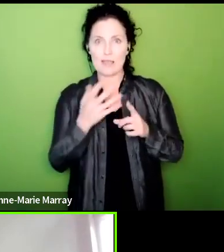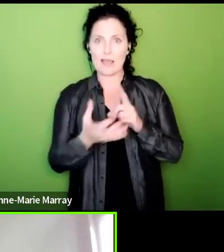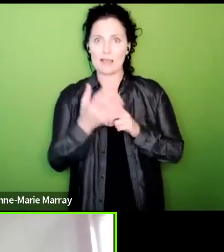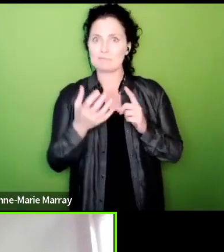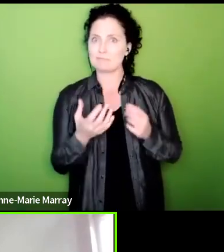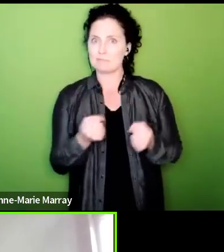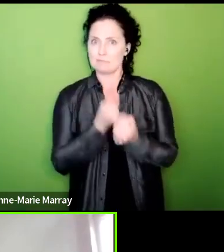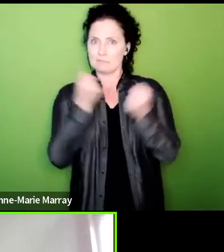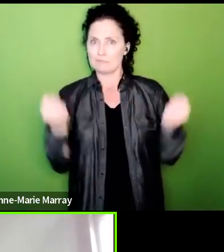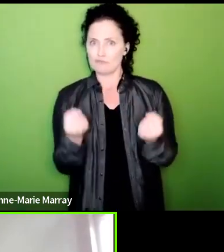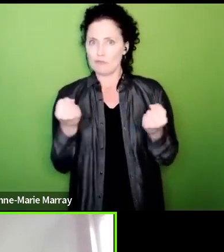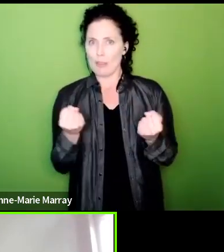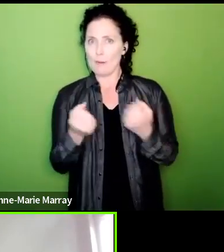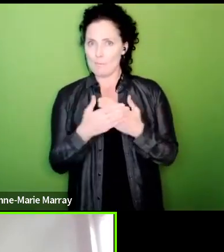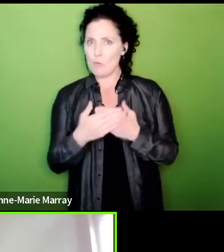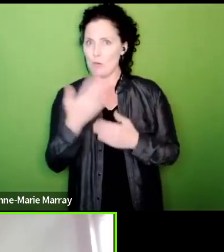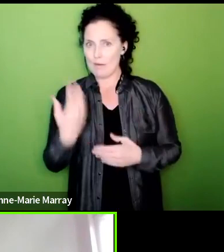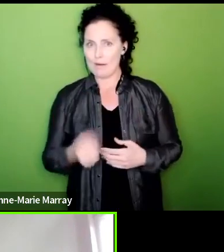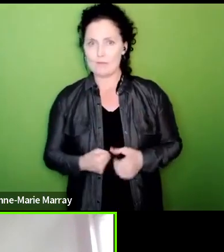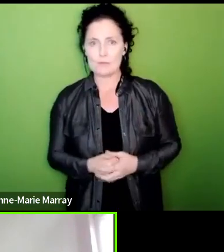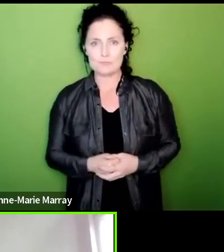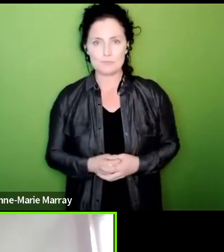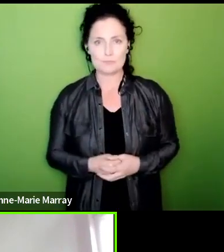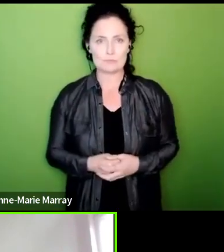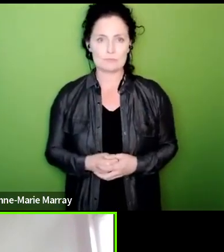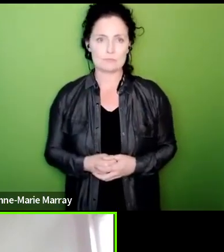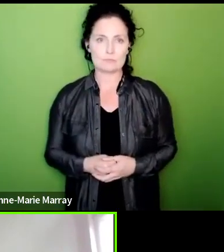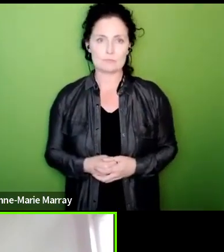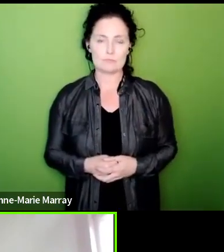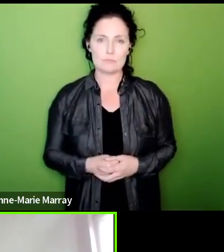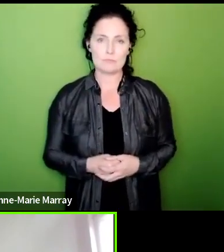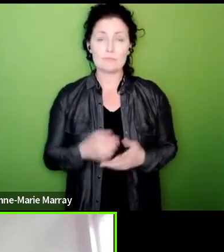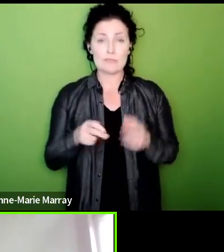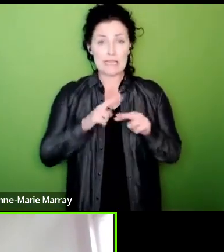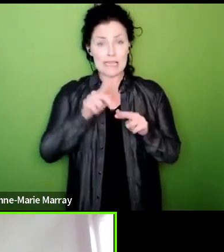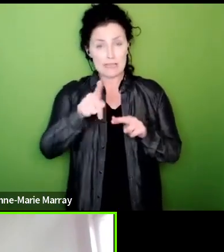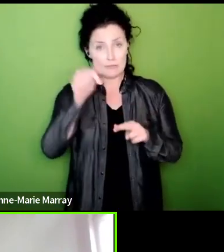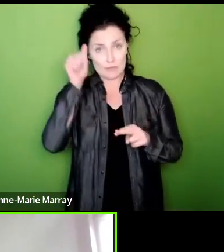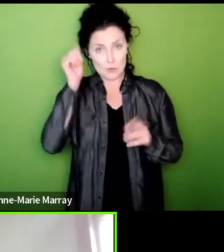support you to ensure that you can sustain this action and if we come to all members and ask you